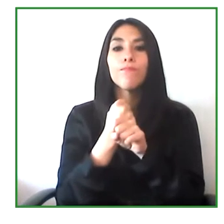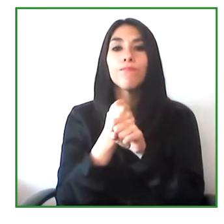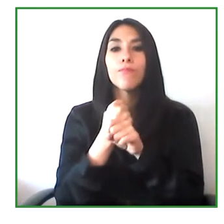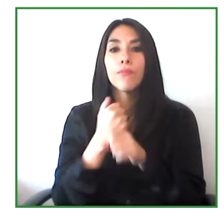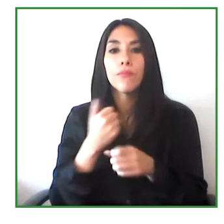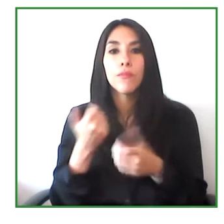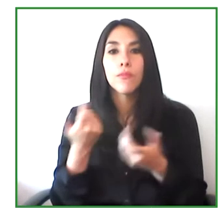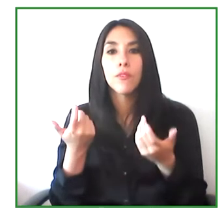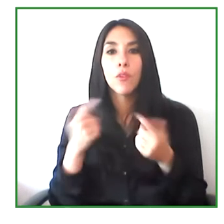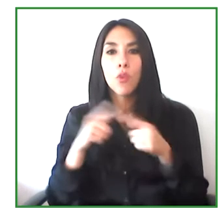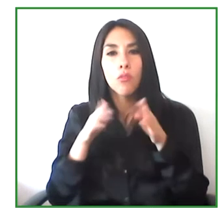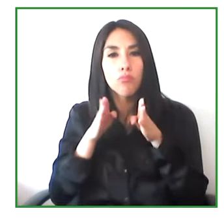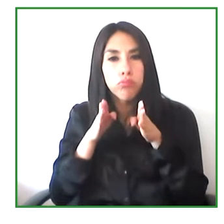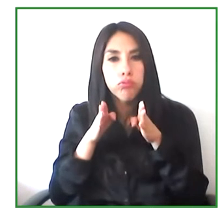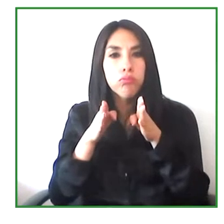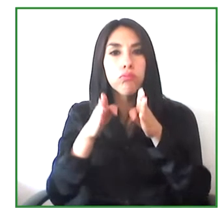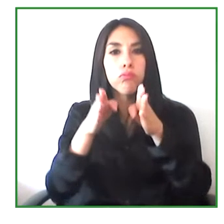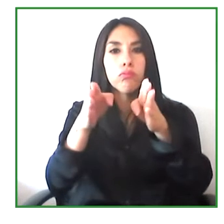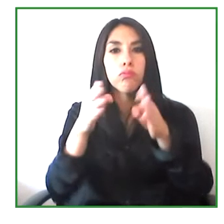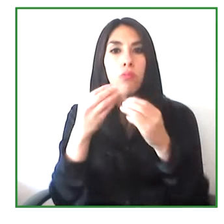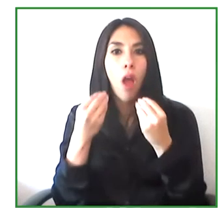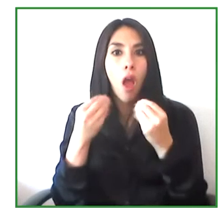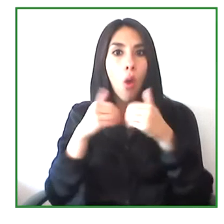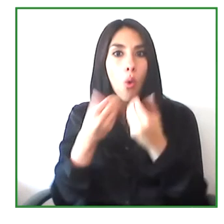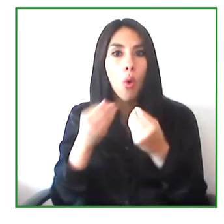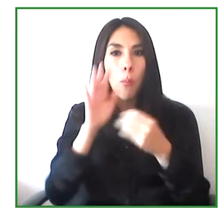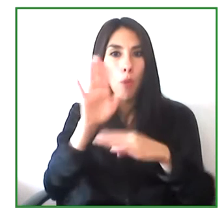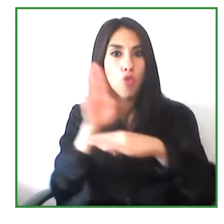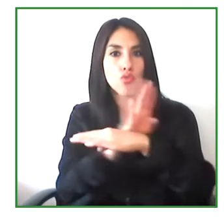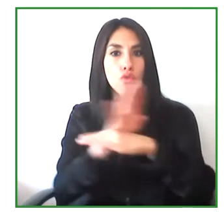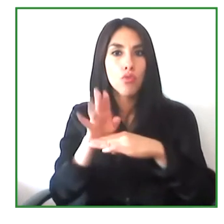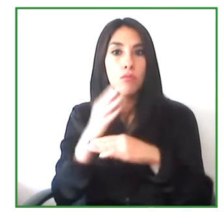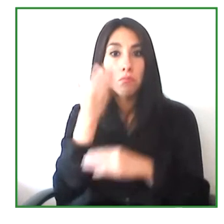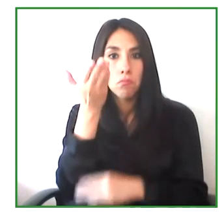I would like to hear first from Alejandra, who will talk to me about